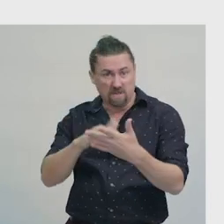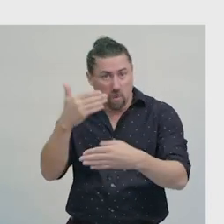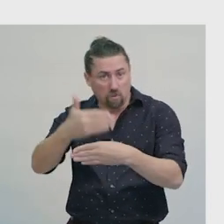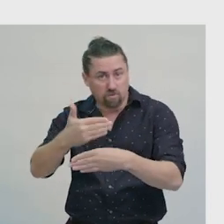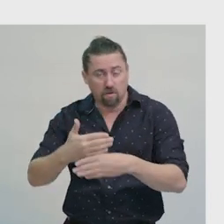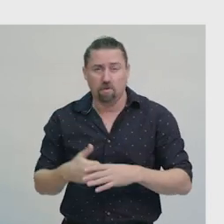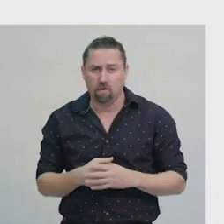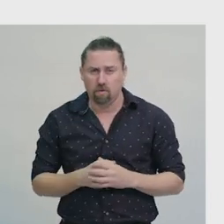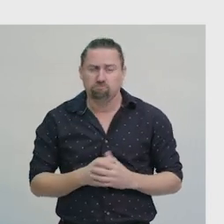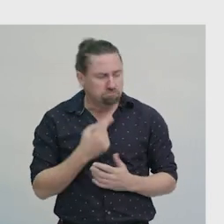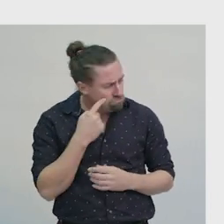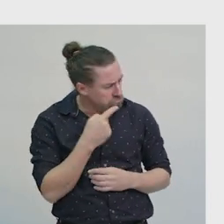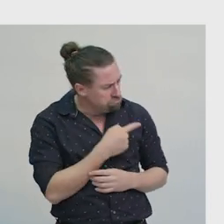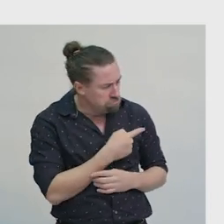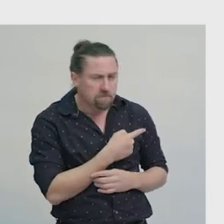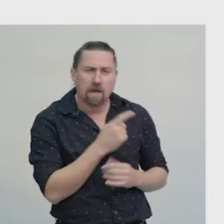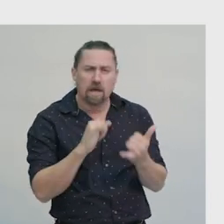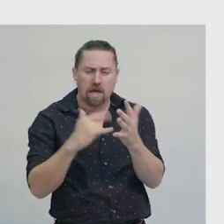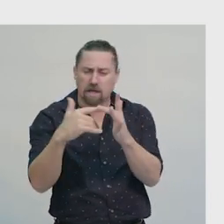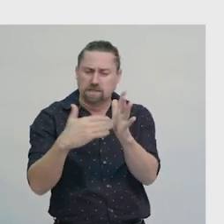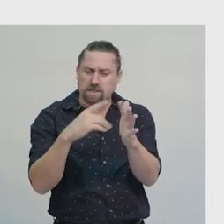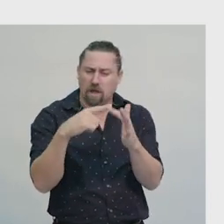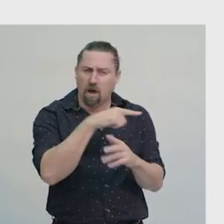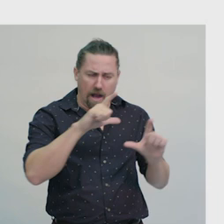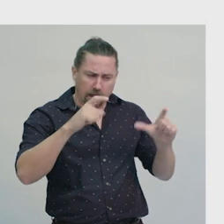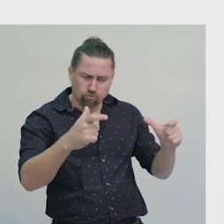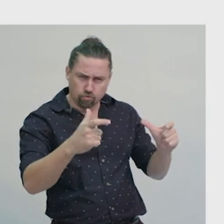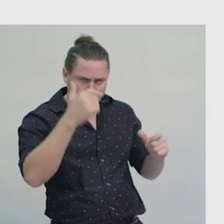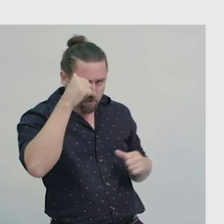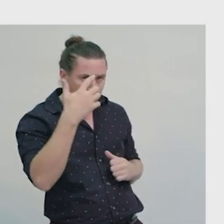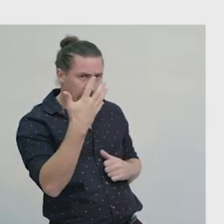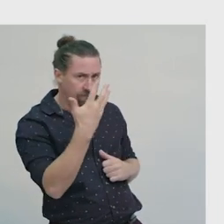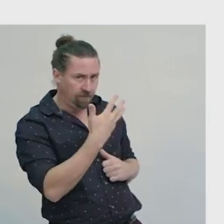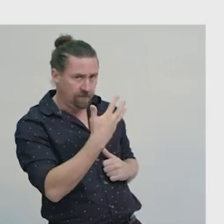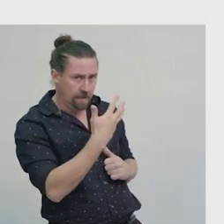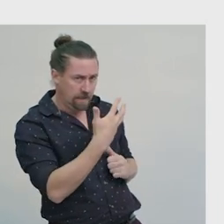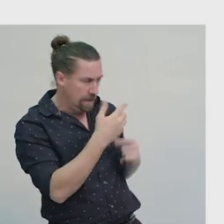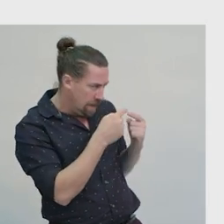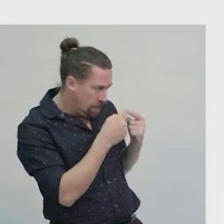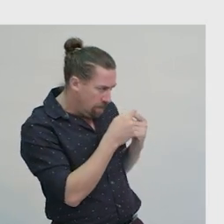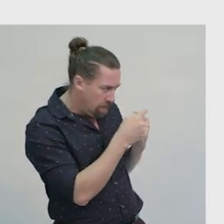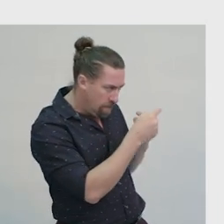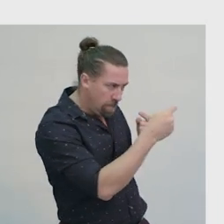Now let's use the scale to find the dimensions of the classroom. There are 15 squares along the length of the classroom,